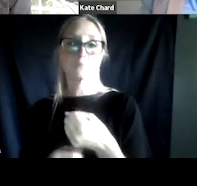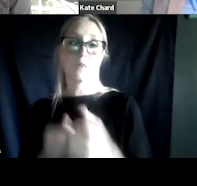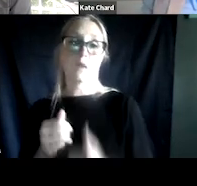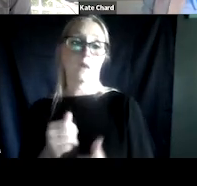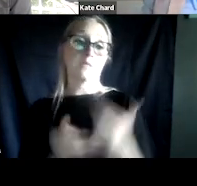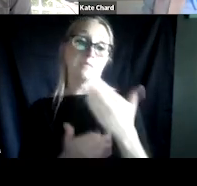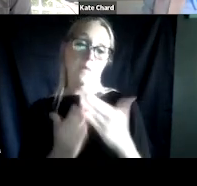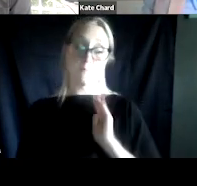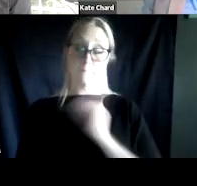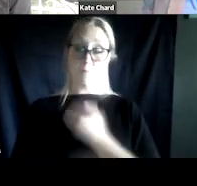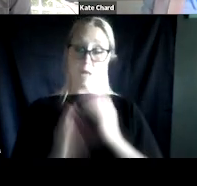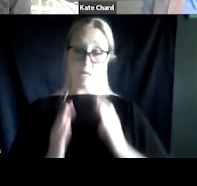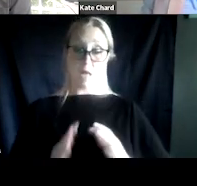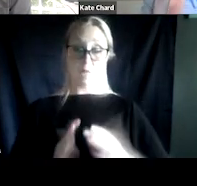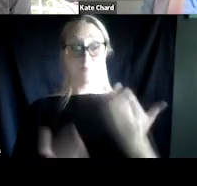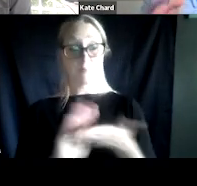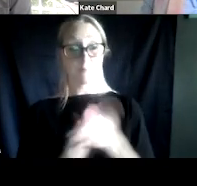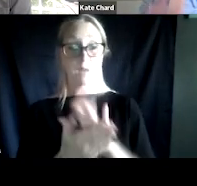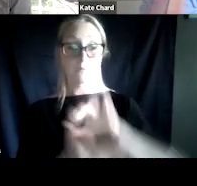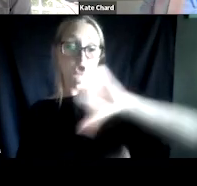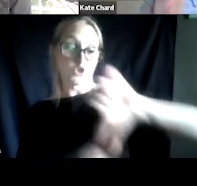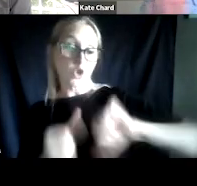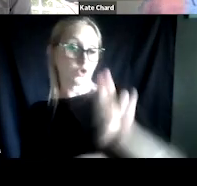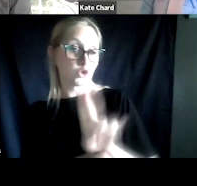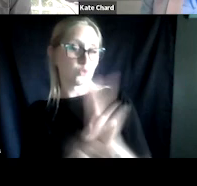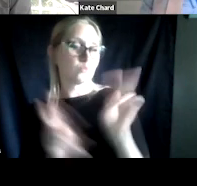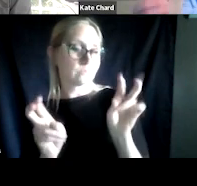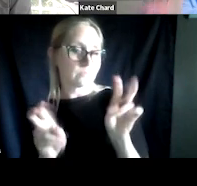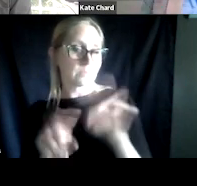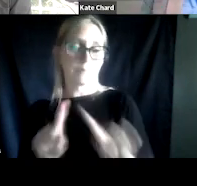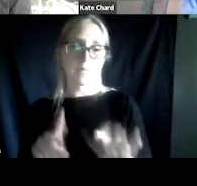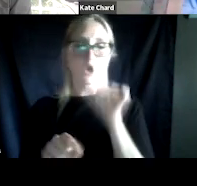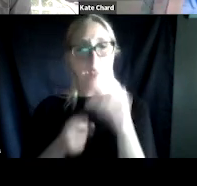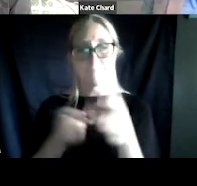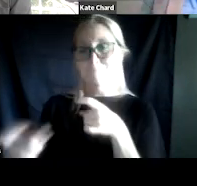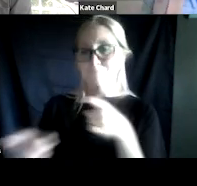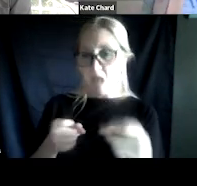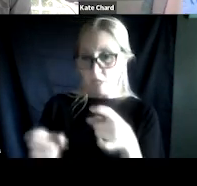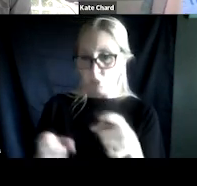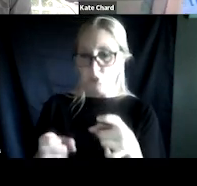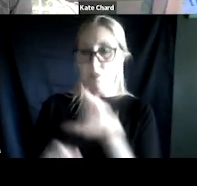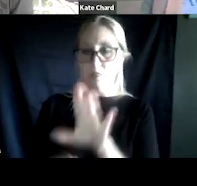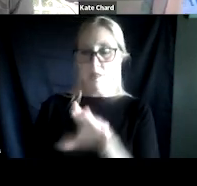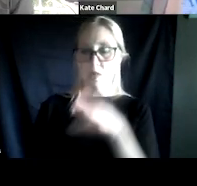of whatever substance they choose, but they're not using the substance to manage their PTSD symptoms and to avoid.